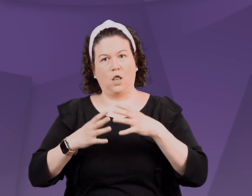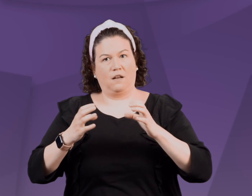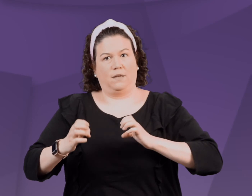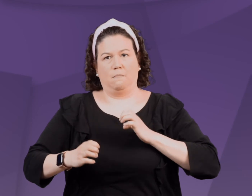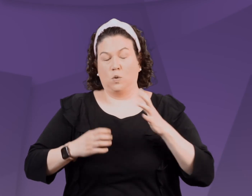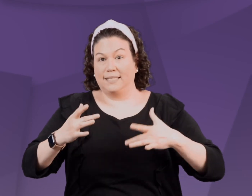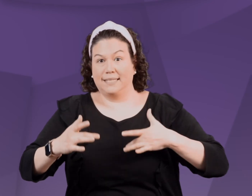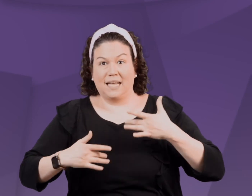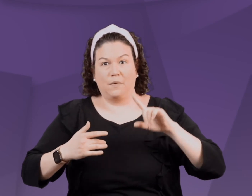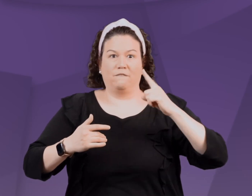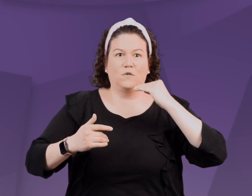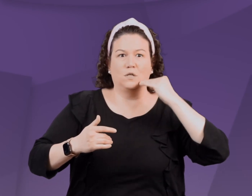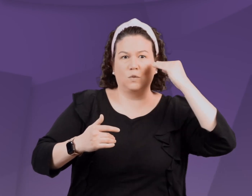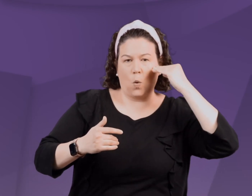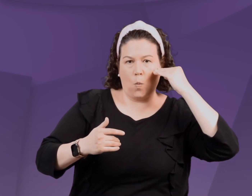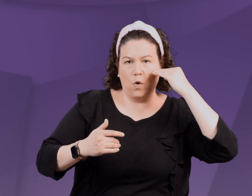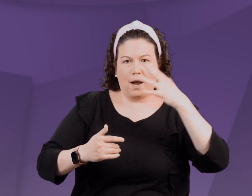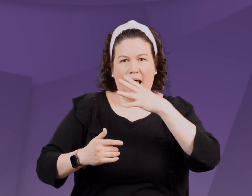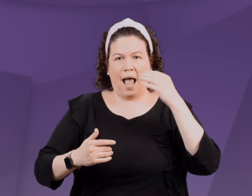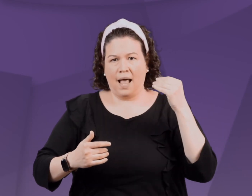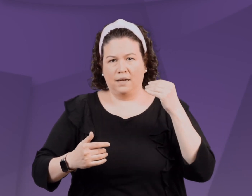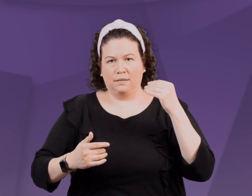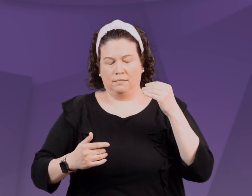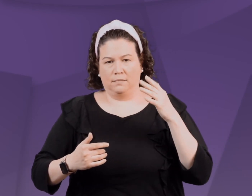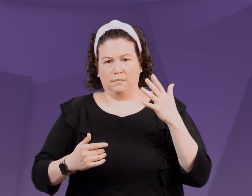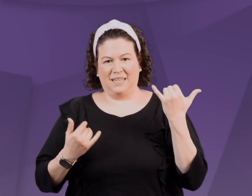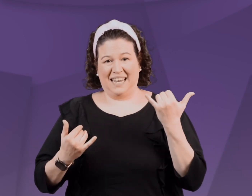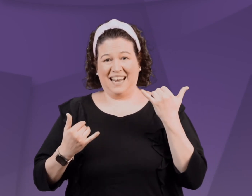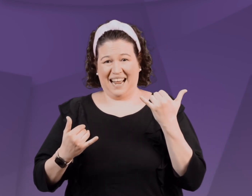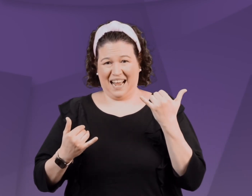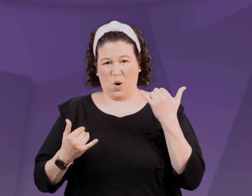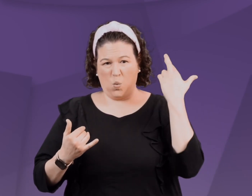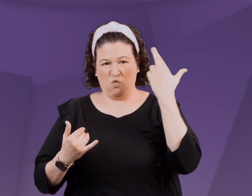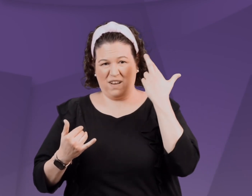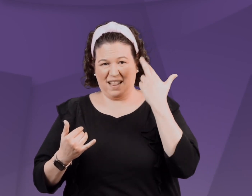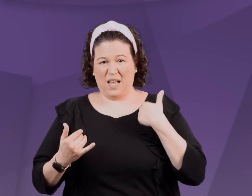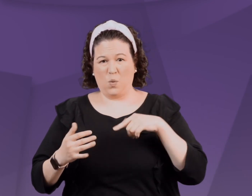There was a lot of emotion. She was very excited.